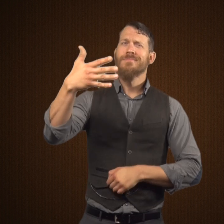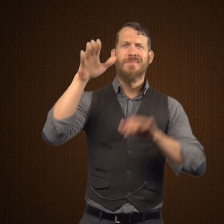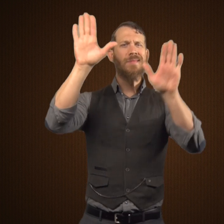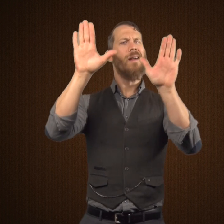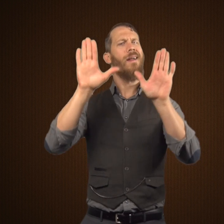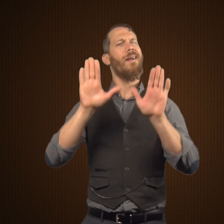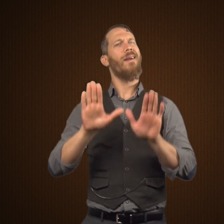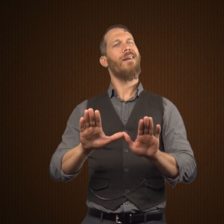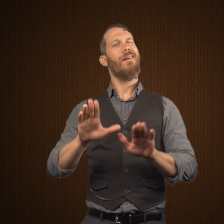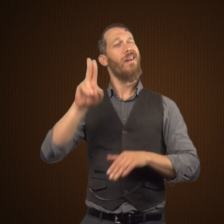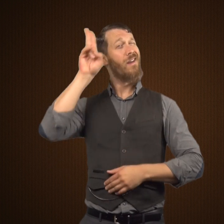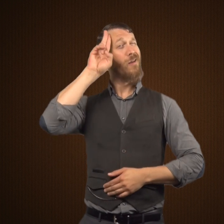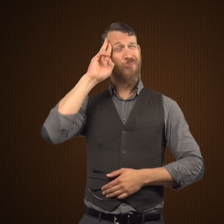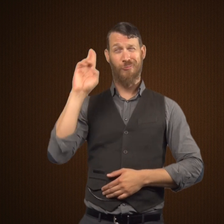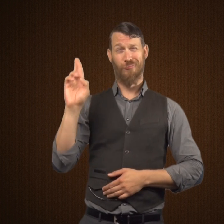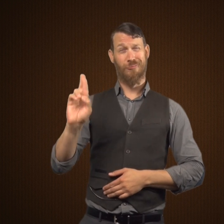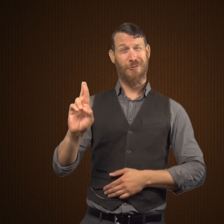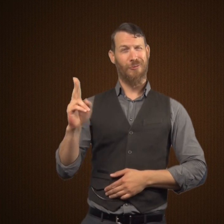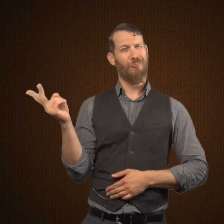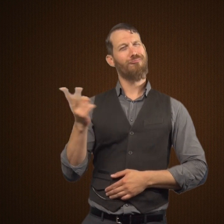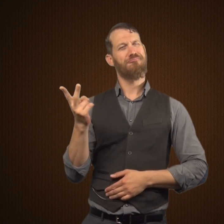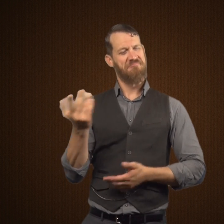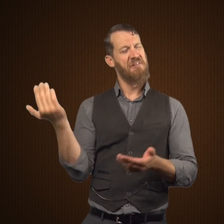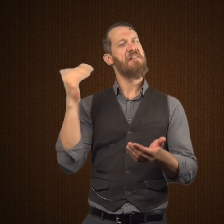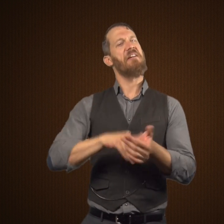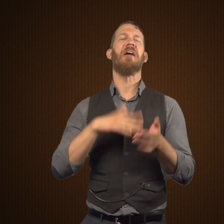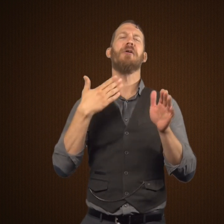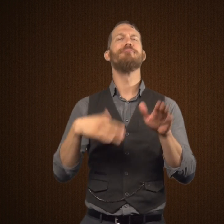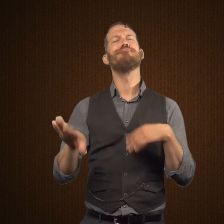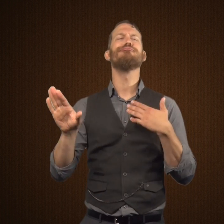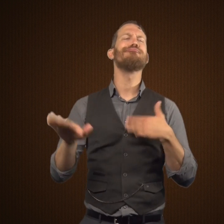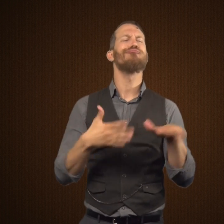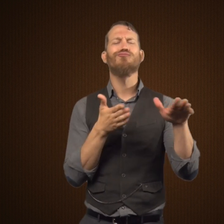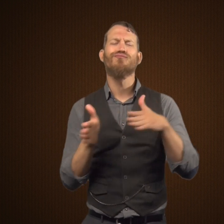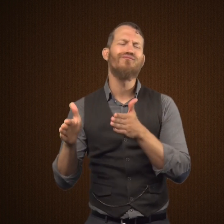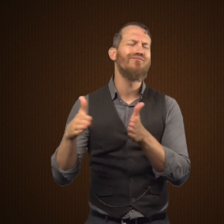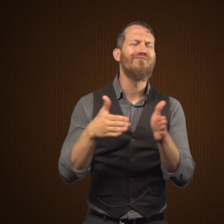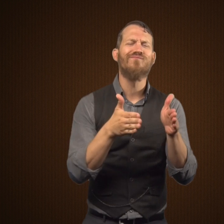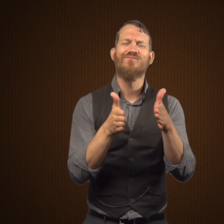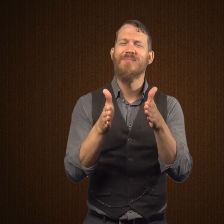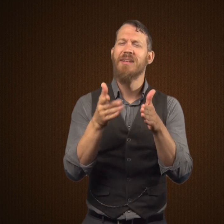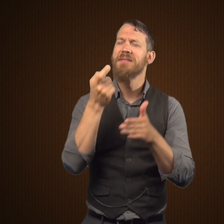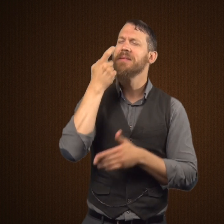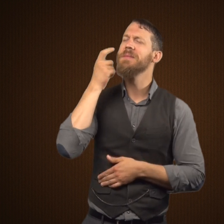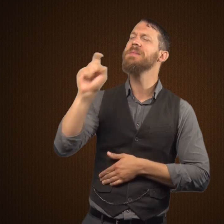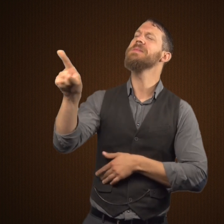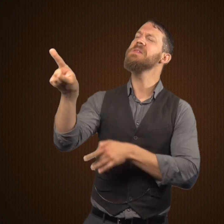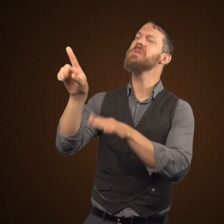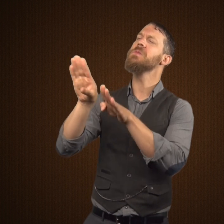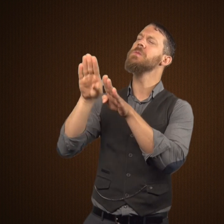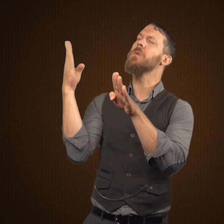As they do every Sunday, Mr. Utterson and Mr. Enfield are out for their walk through the streets of London.